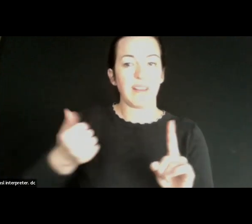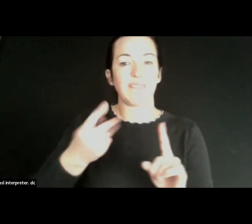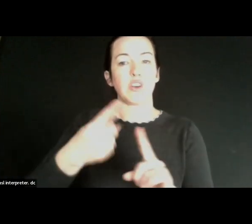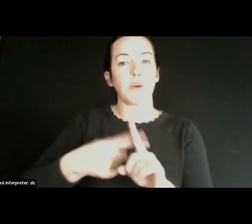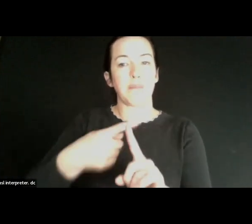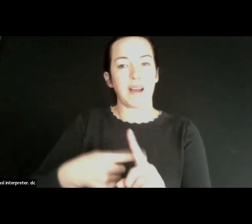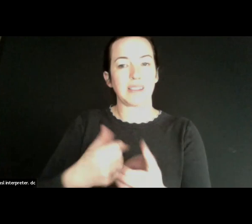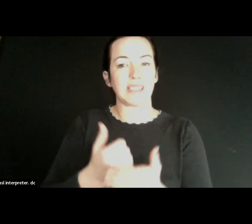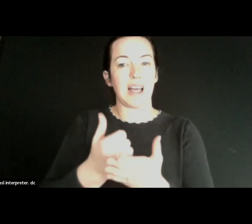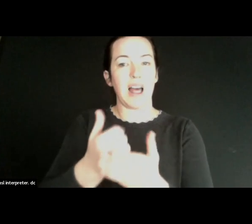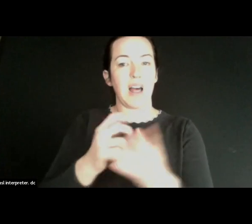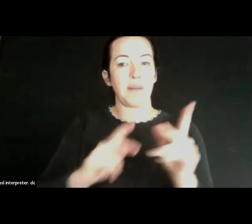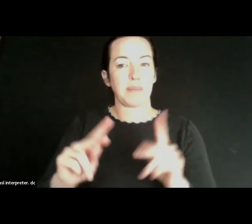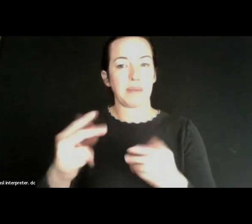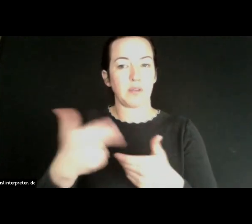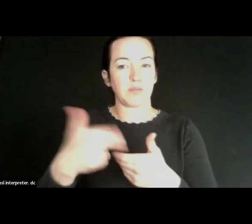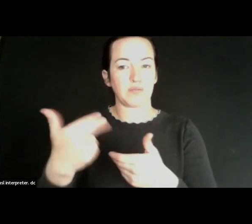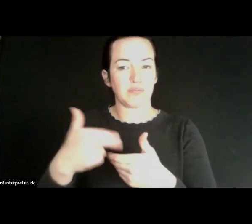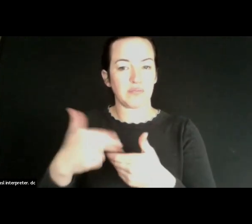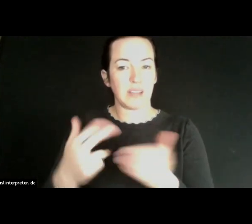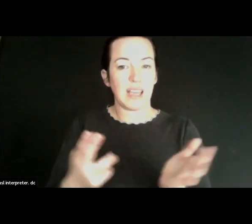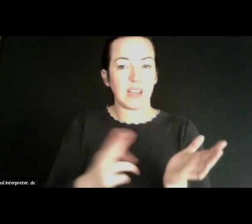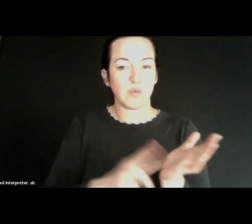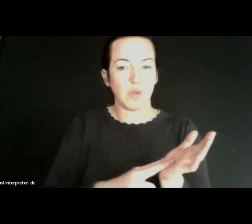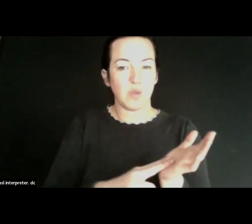enrolled. We have a toolbox available. I put it in the chat, and I’ll put it in there again.